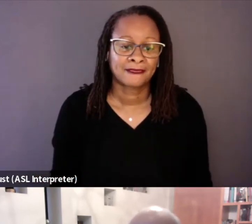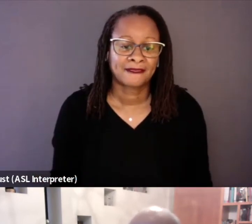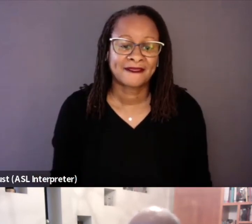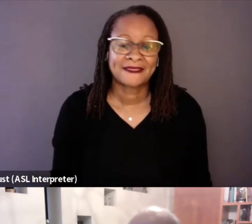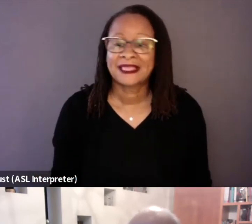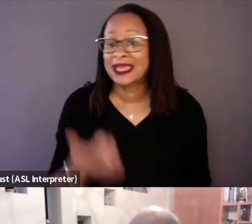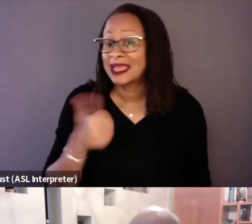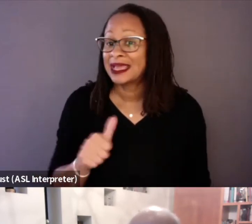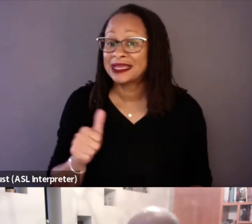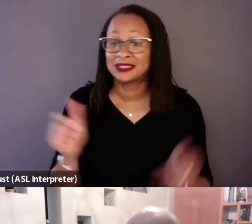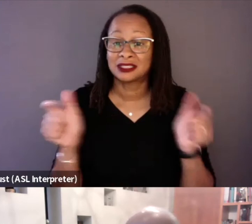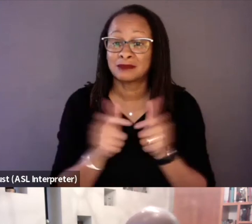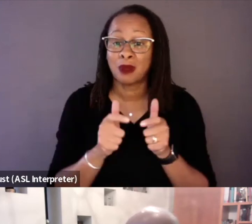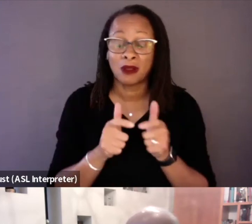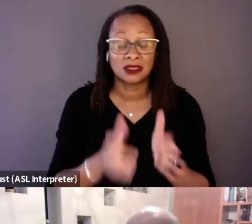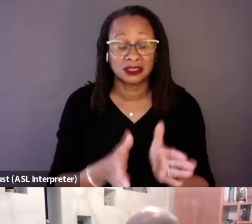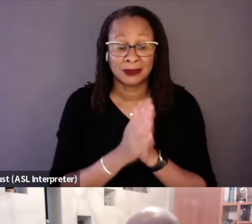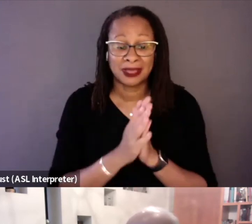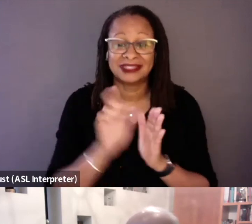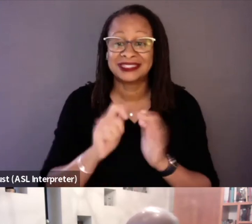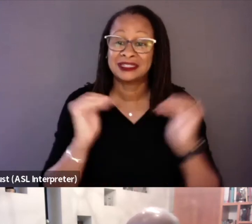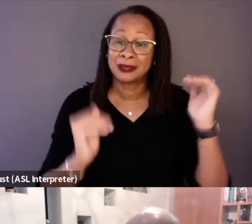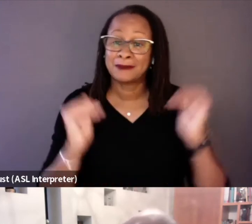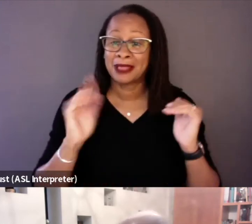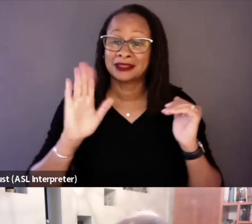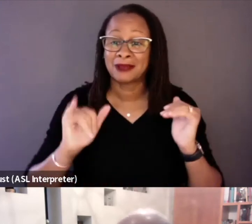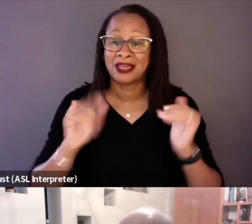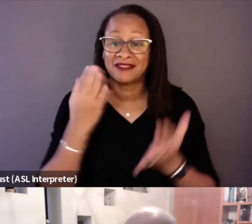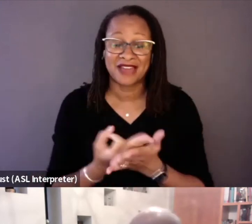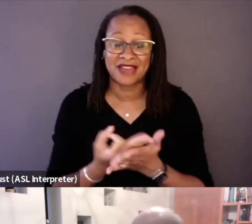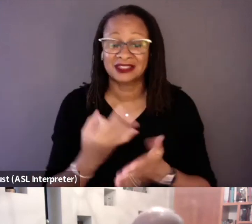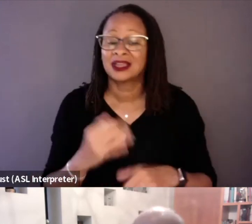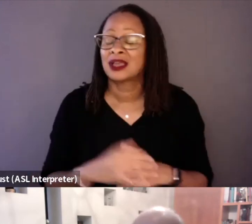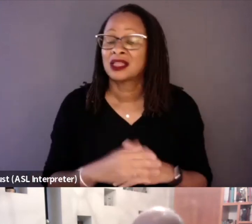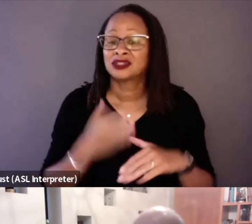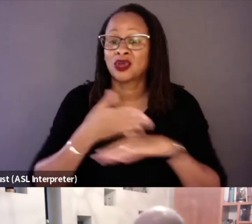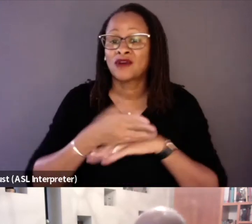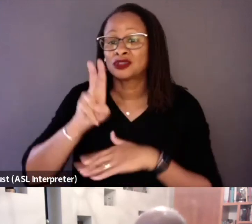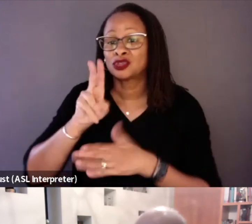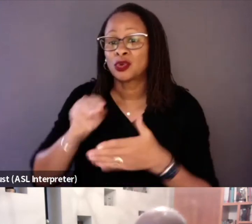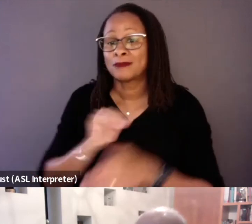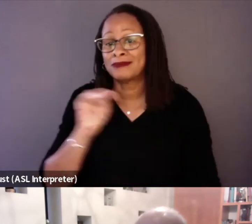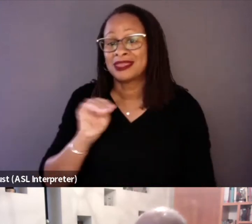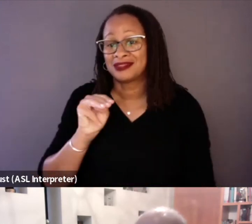that were met at have to be balanced by the fact that there's over 2 million people in prisons today.